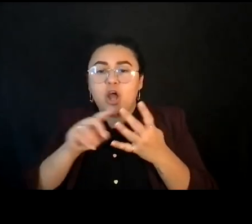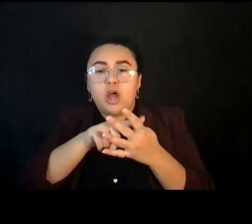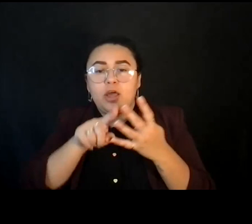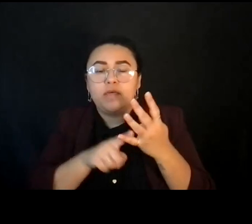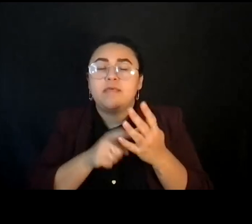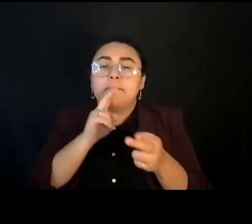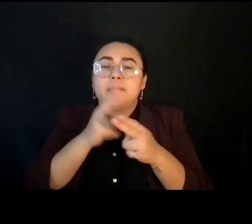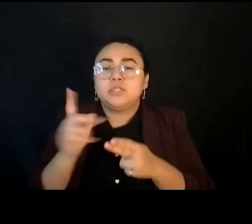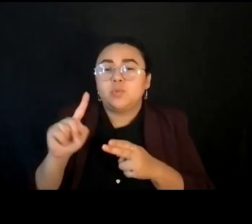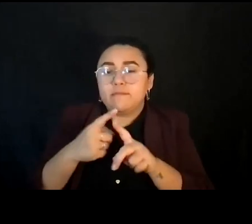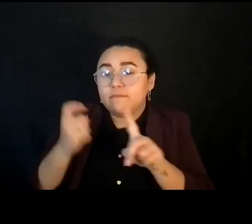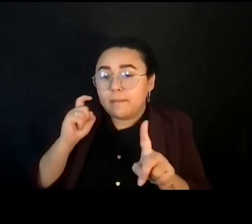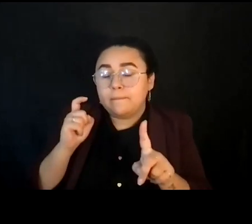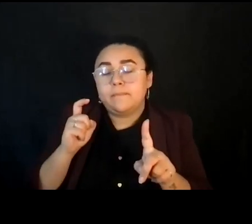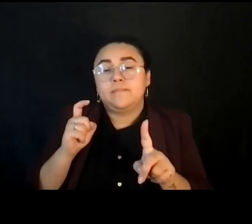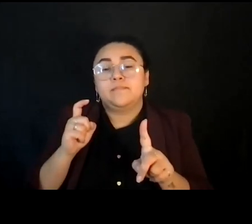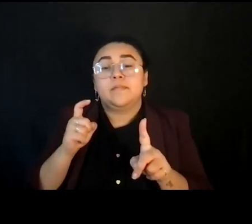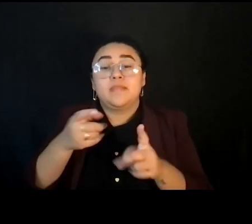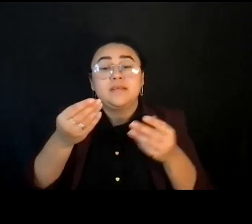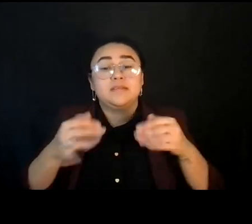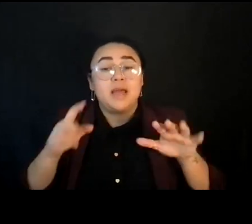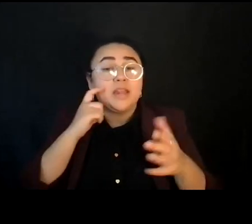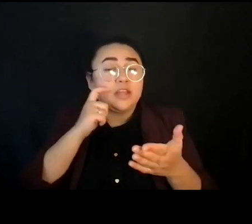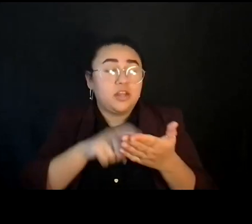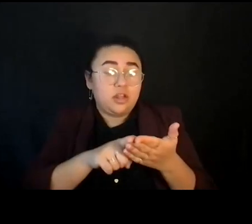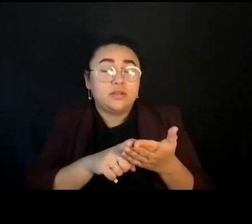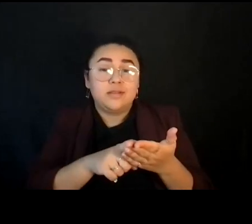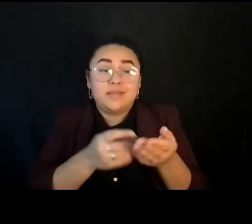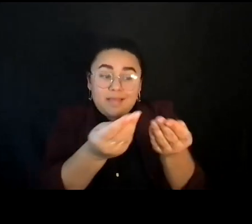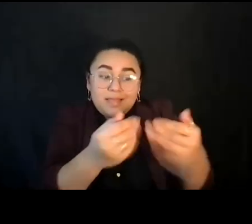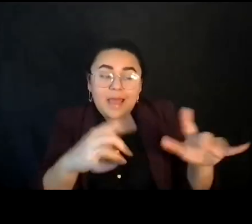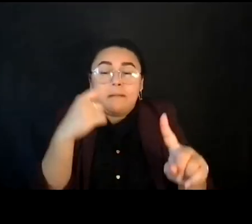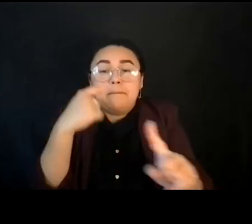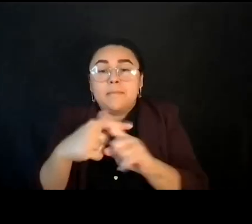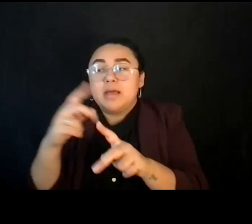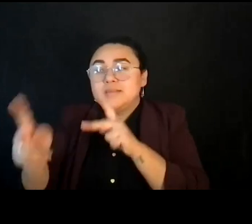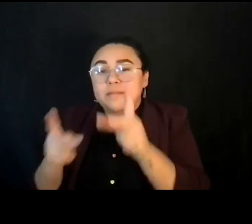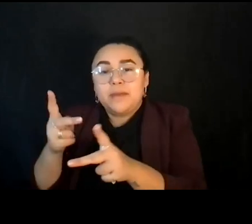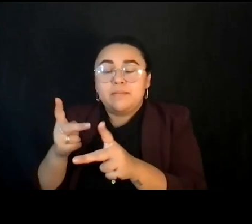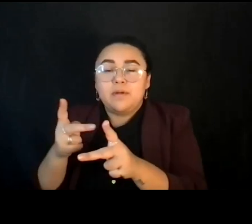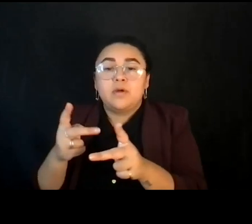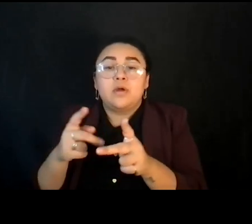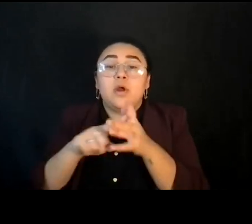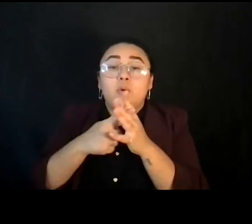I engage in this land acknowledgment both to acknowledge the land and the people who are its original and current caretakers.